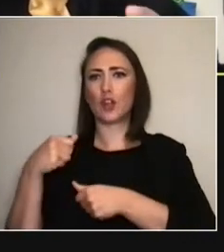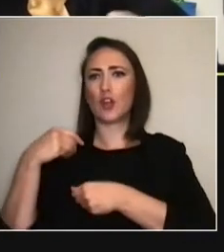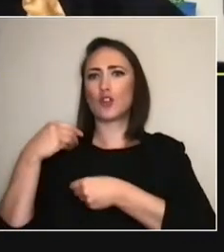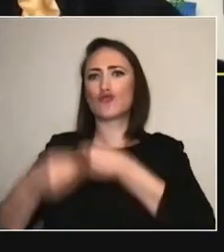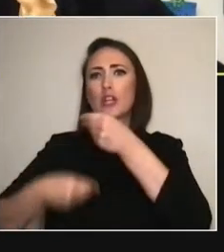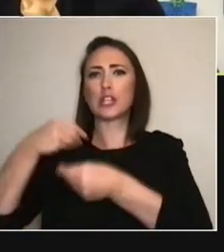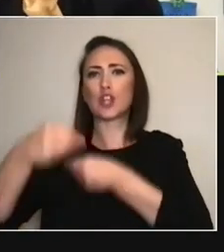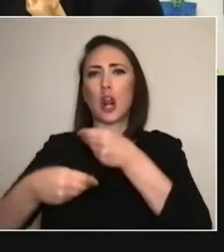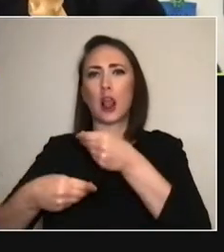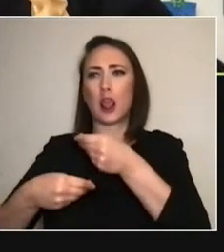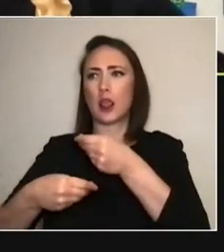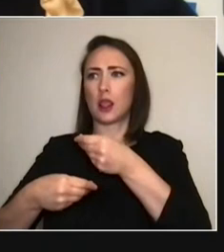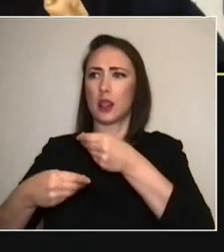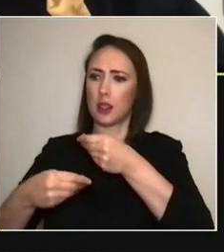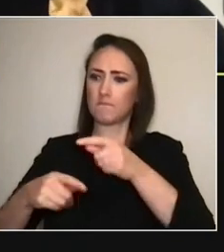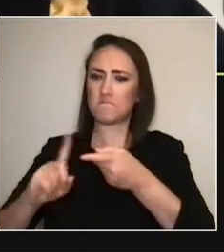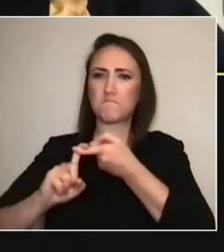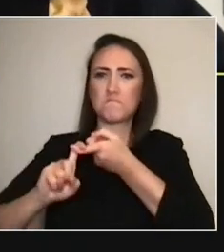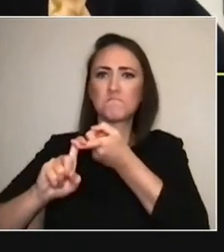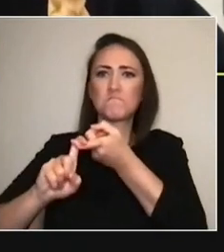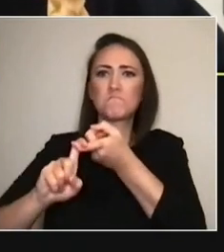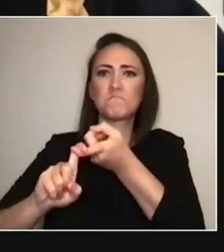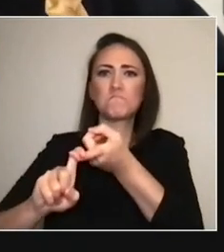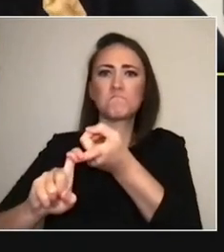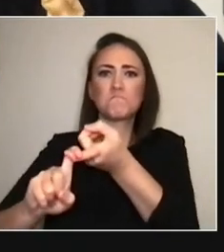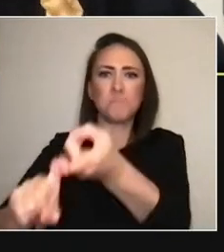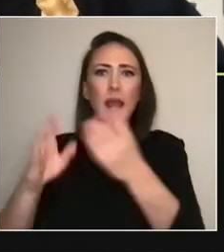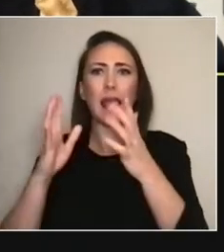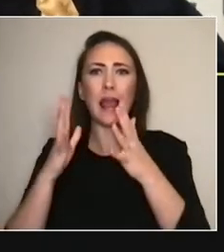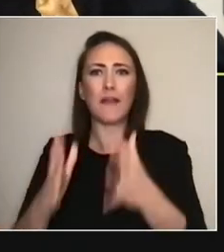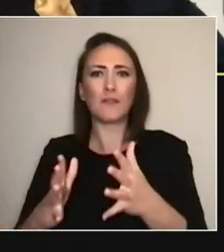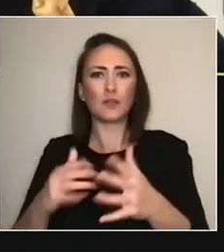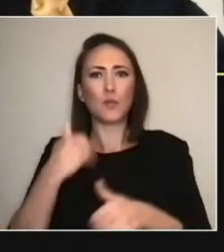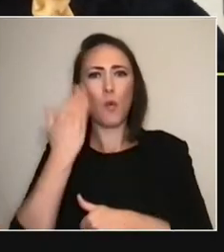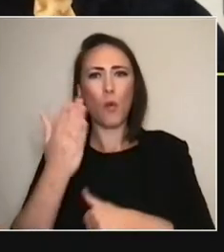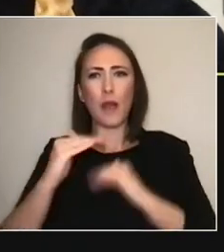which I think is really important anyway, right, to understand...